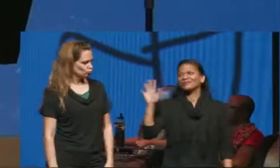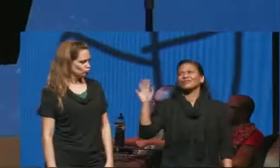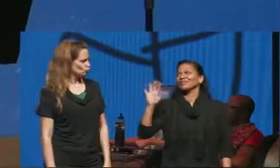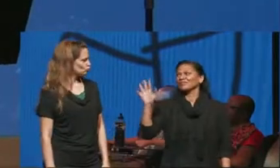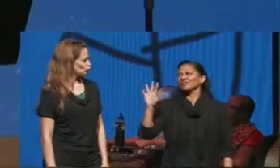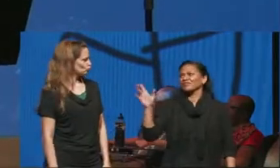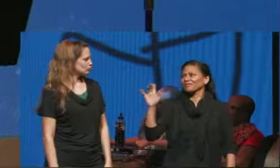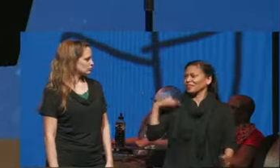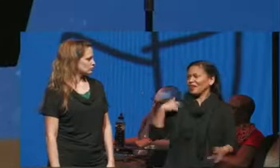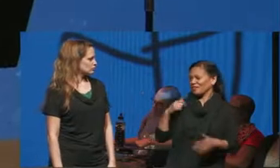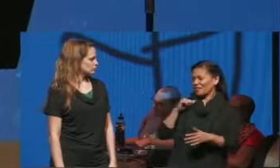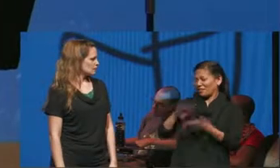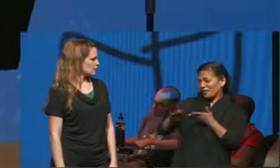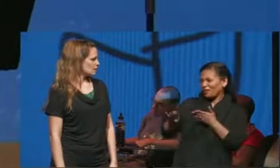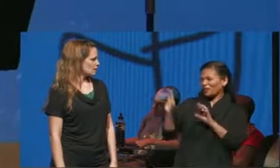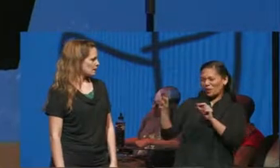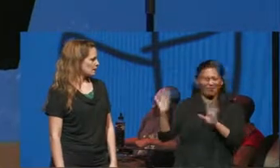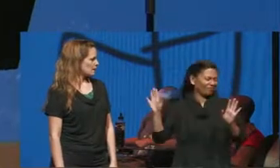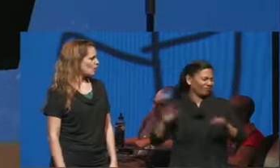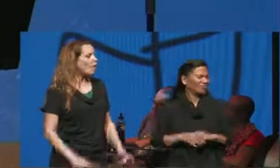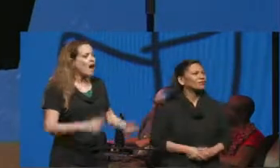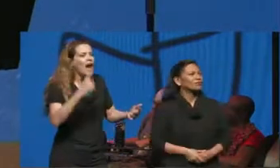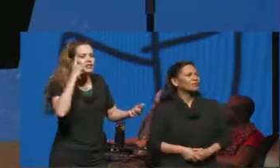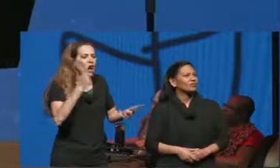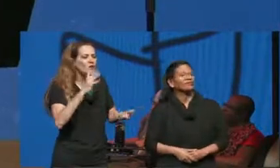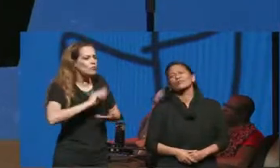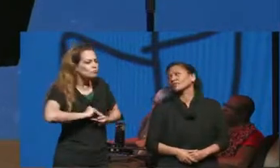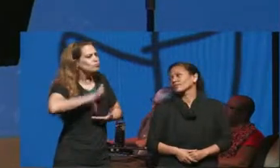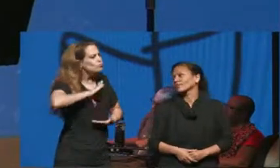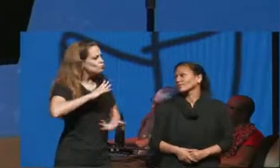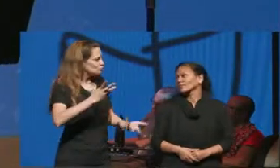forgive you I just thought you could use a little more al booster I didn't think